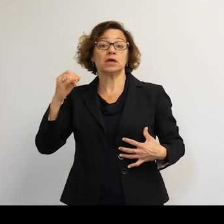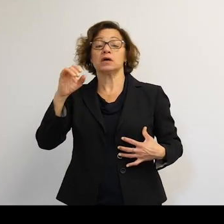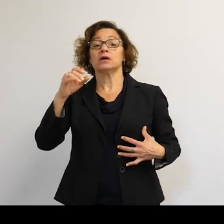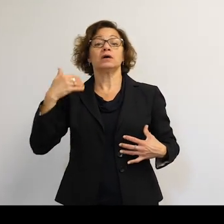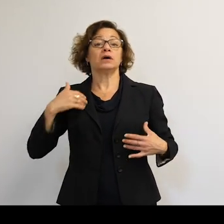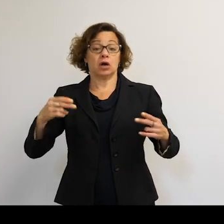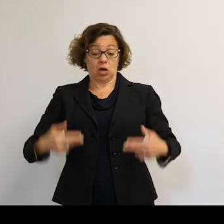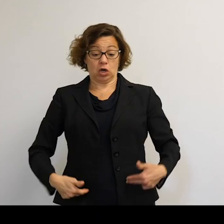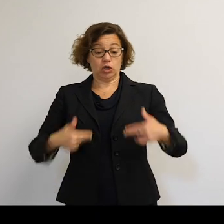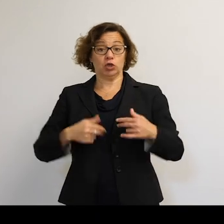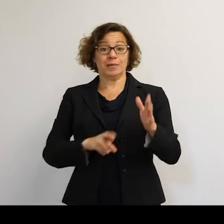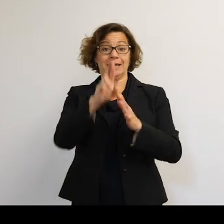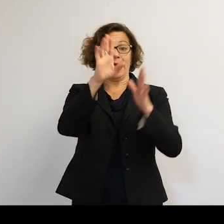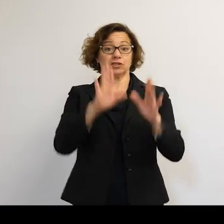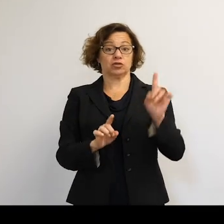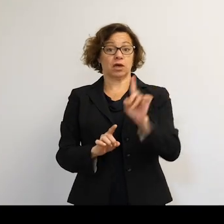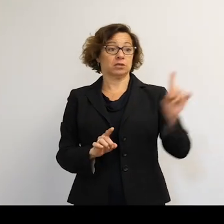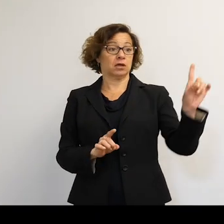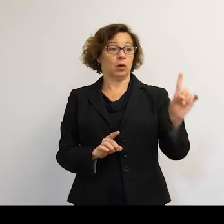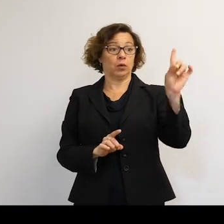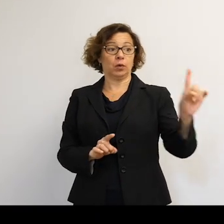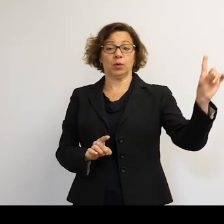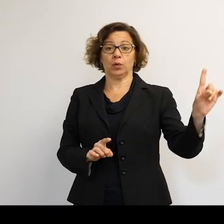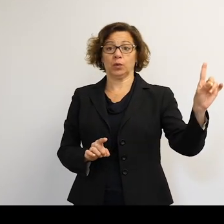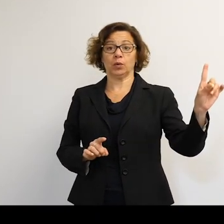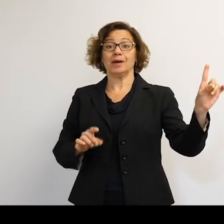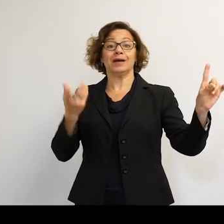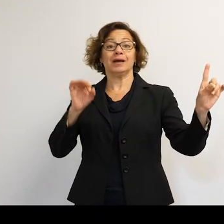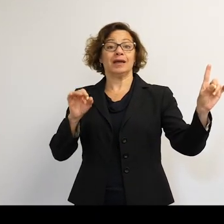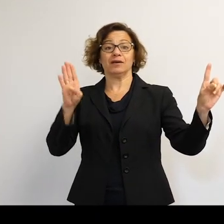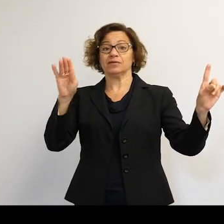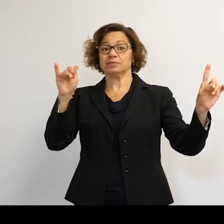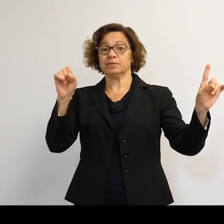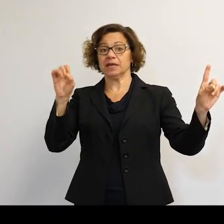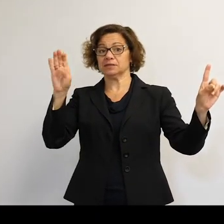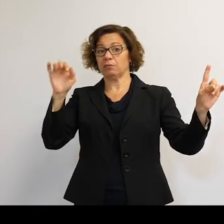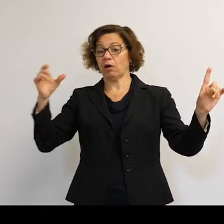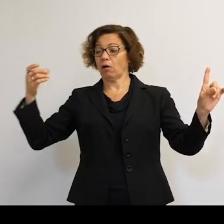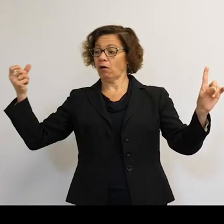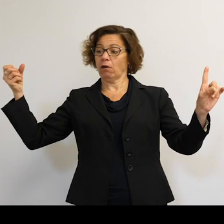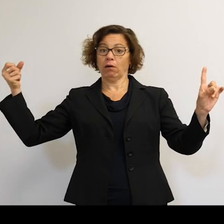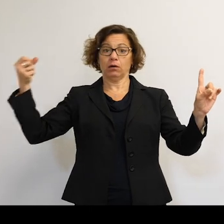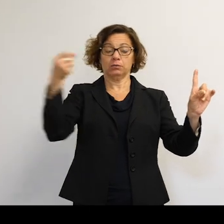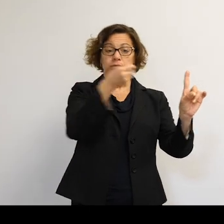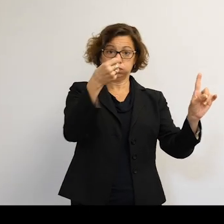So there's no protection offered by the space suits to enter the space to be impact, basically. And it's a calculated risk.